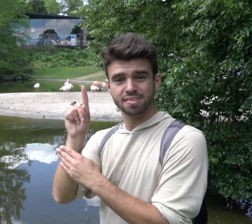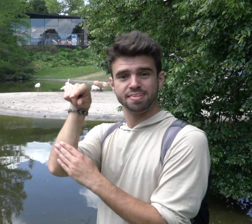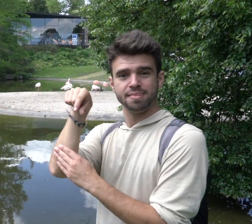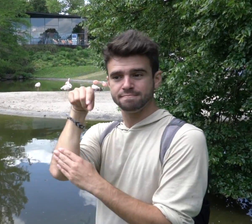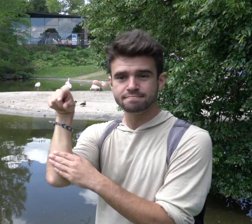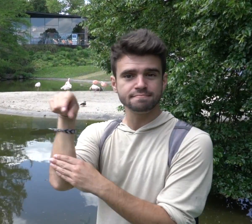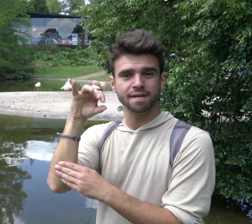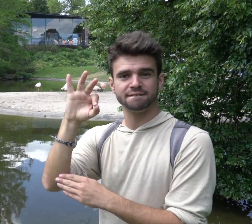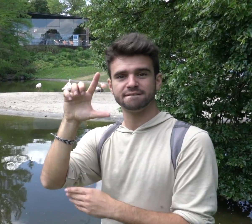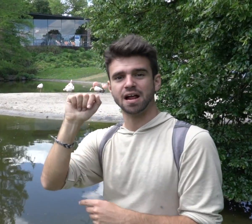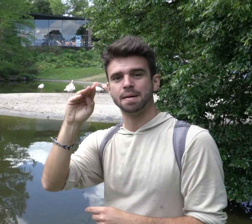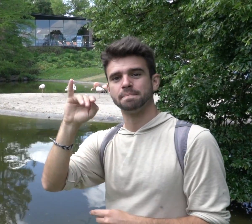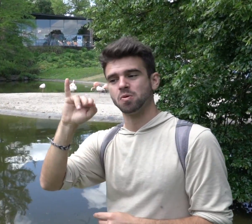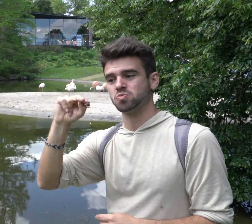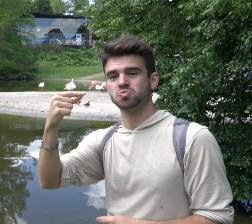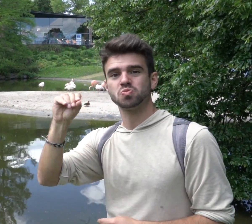See those adorable Flamingos?